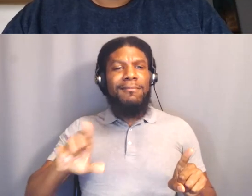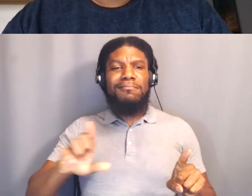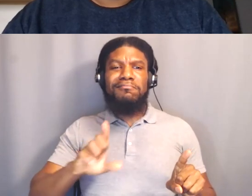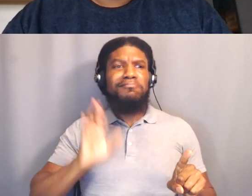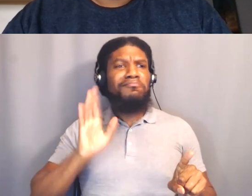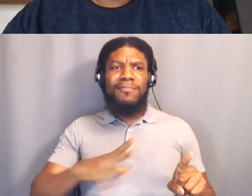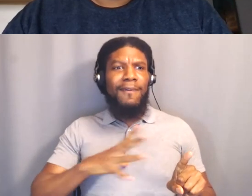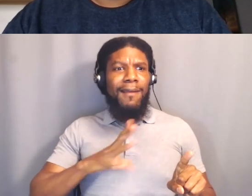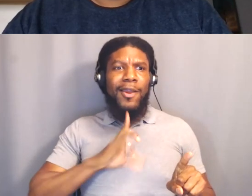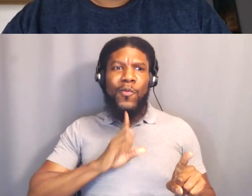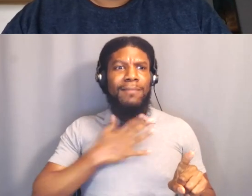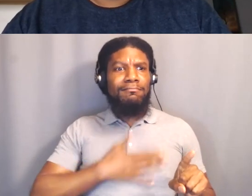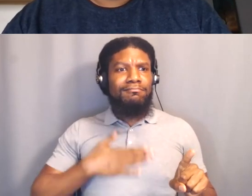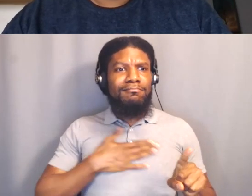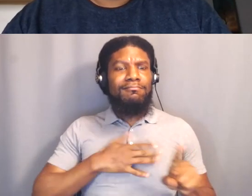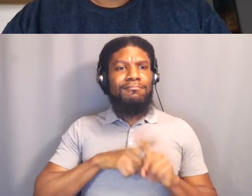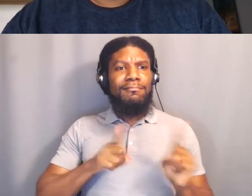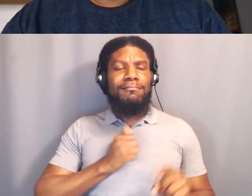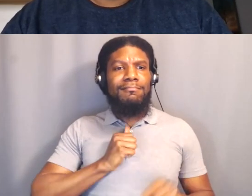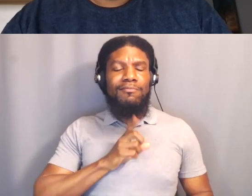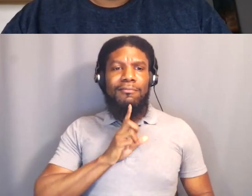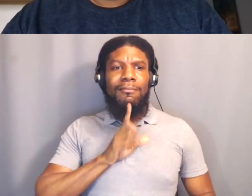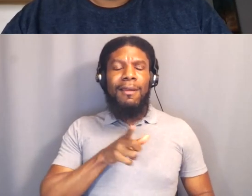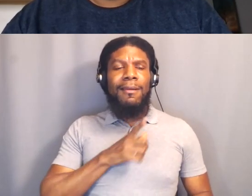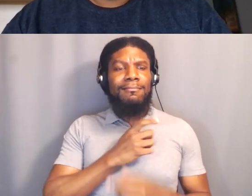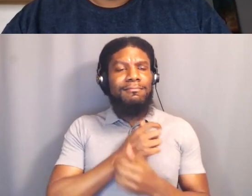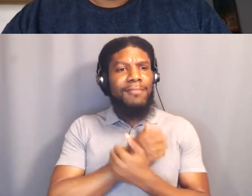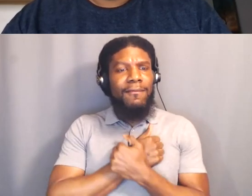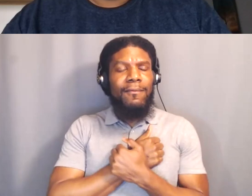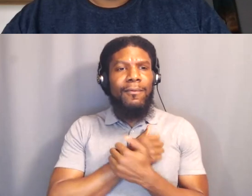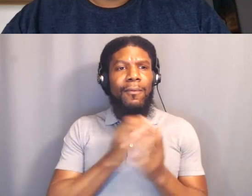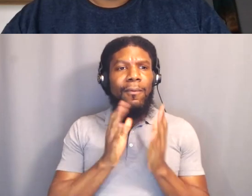but I have loved you making us focus on victories,